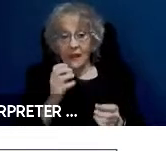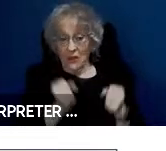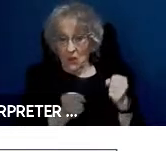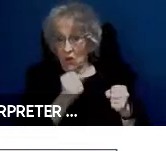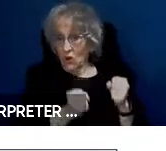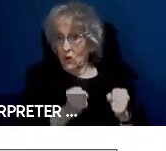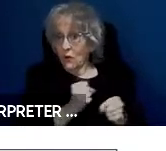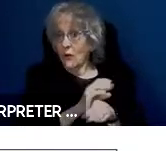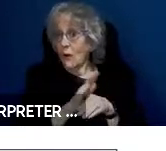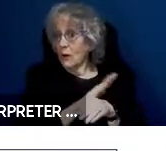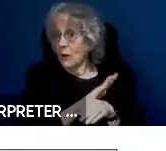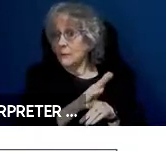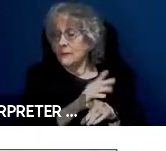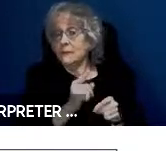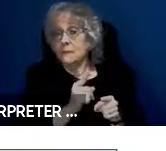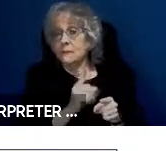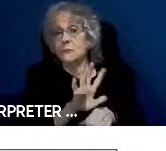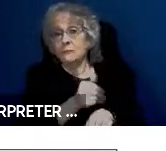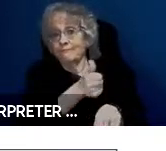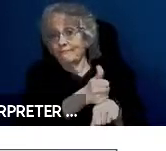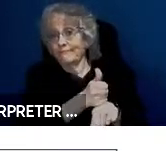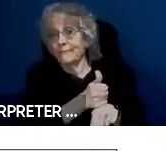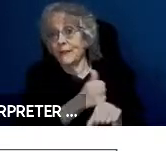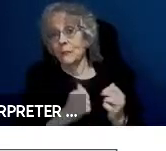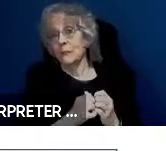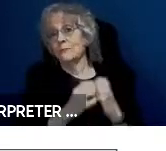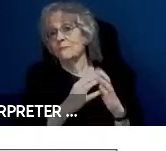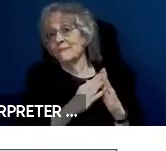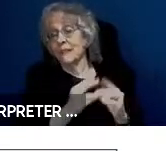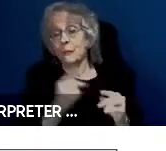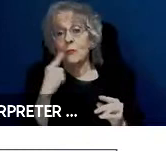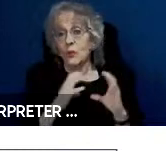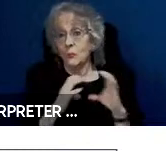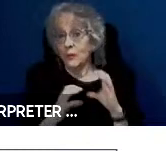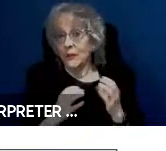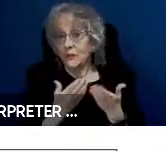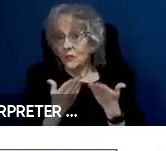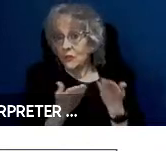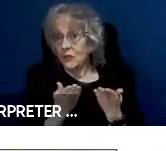solutions that the car company would implement for communication services could cross over